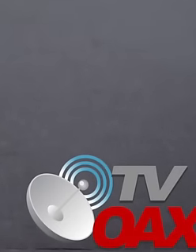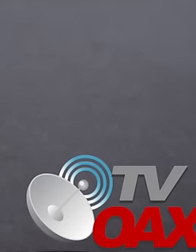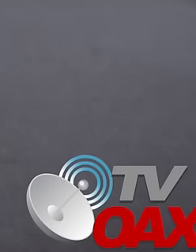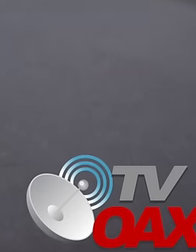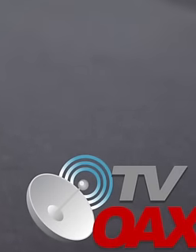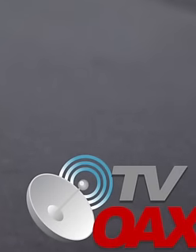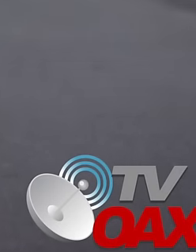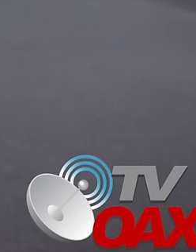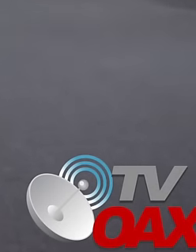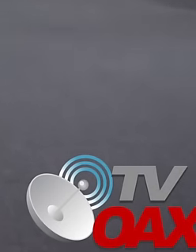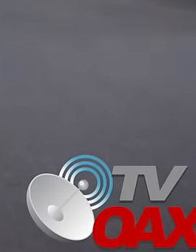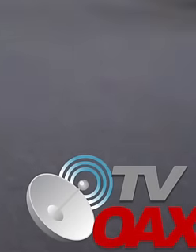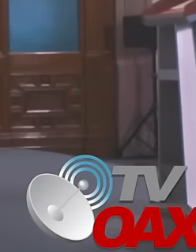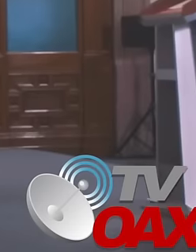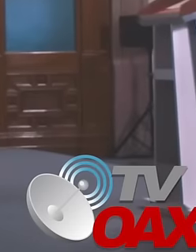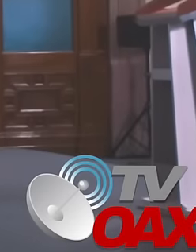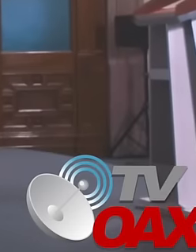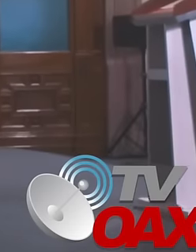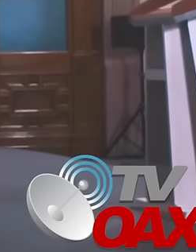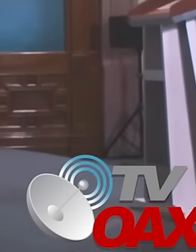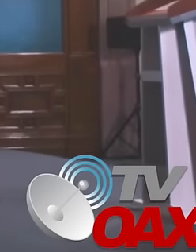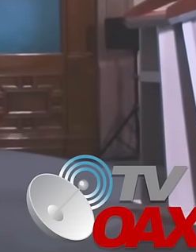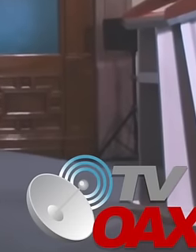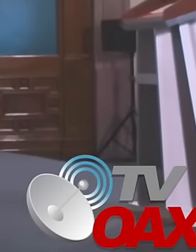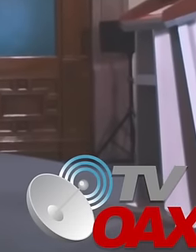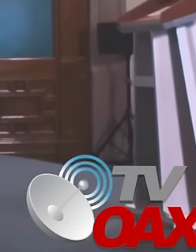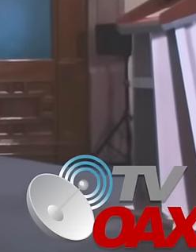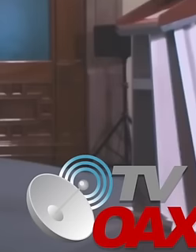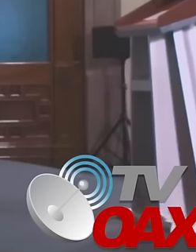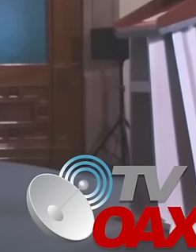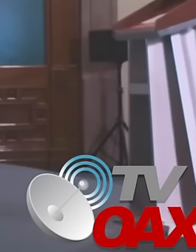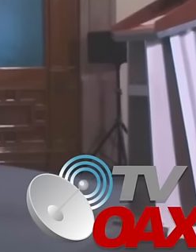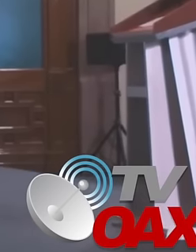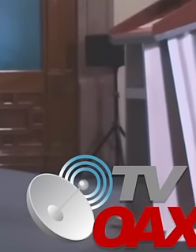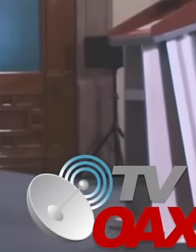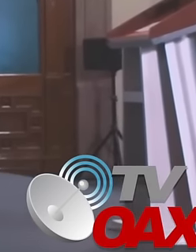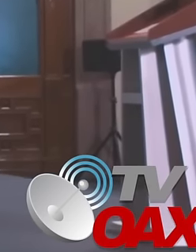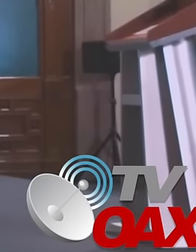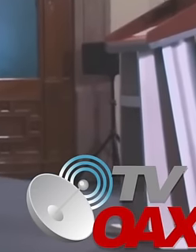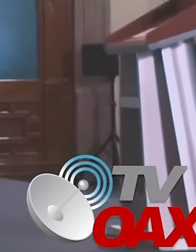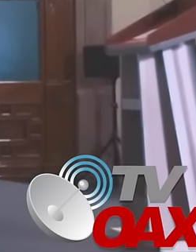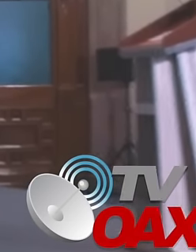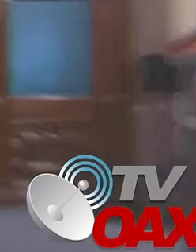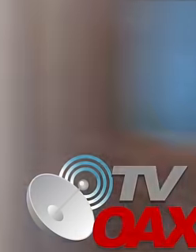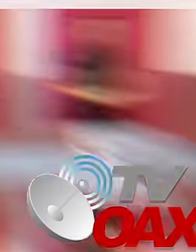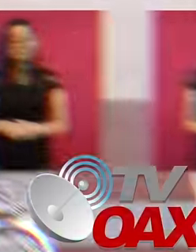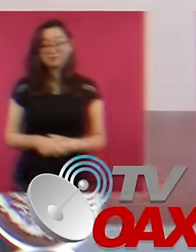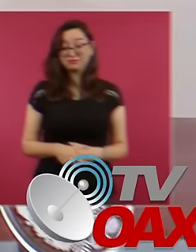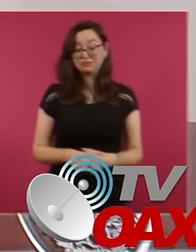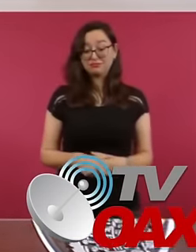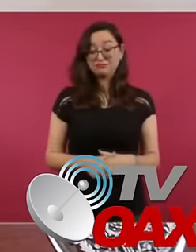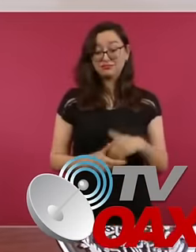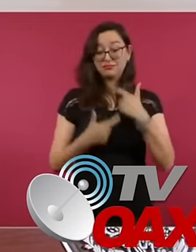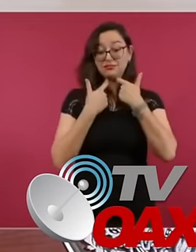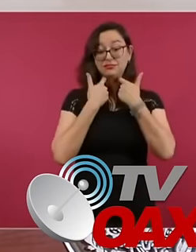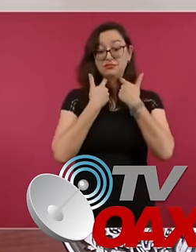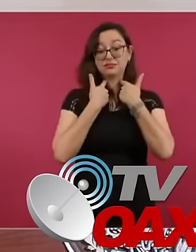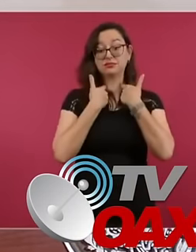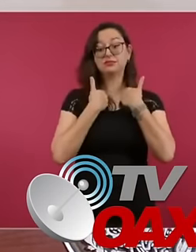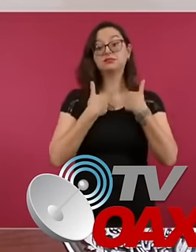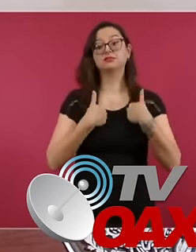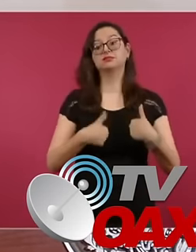the media that are at the service of the oligarchy. Currently, President López